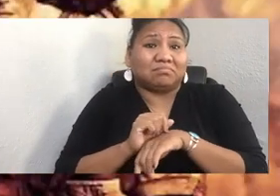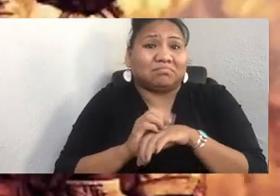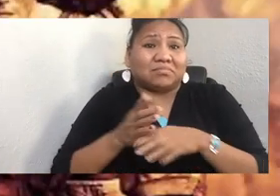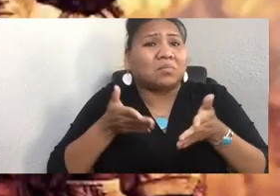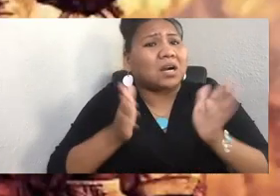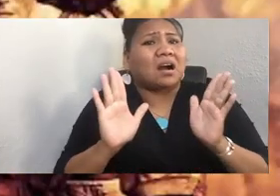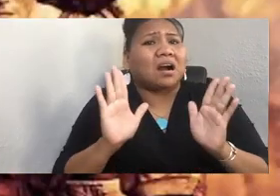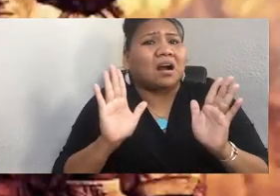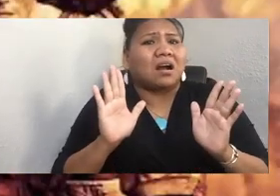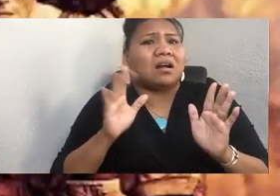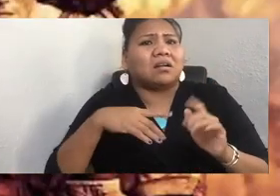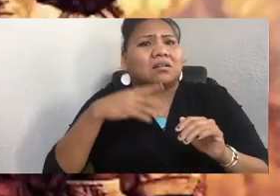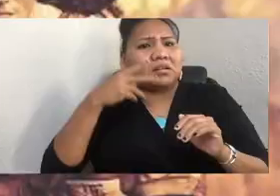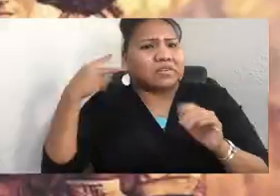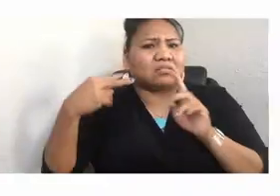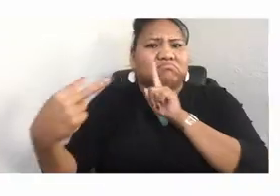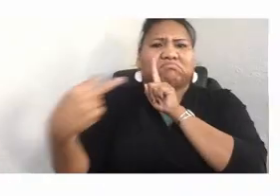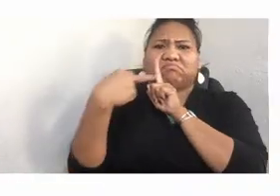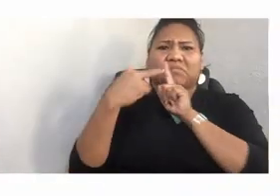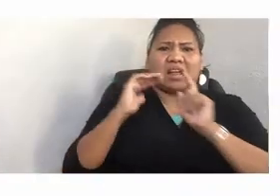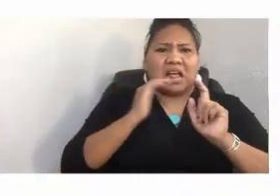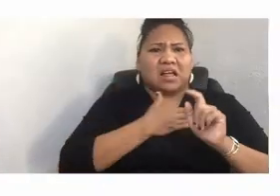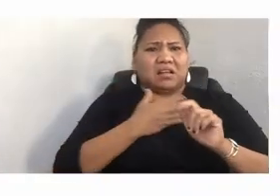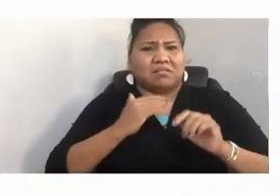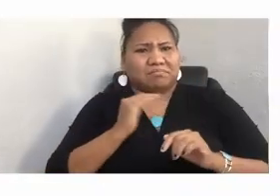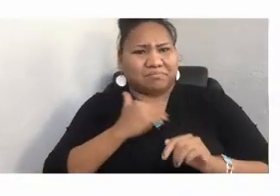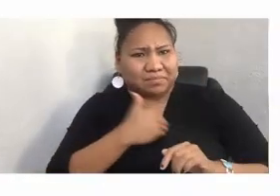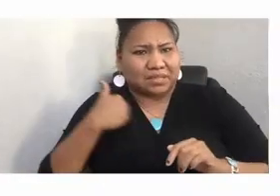affects the way that we treat ourselves.